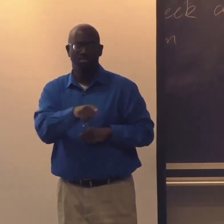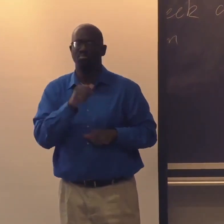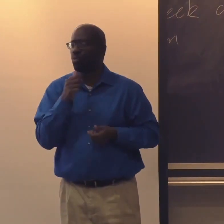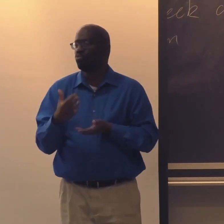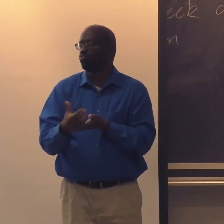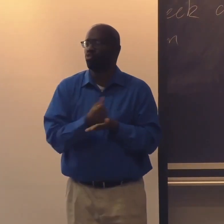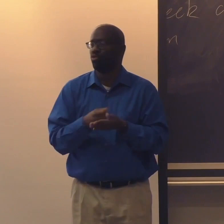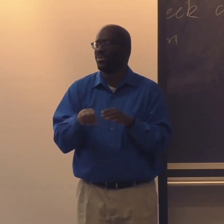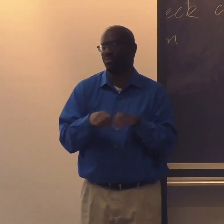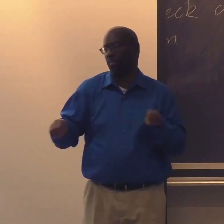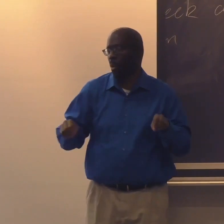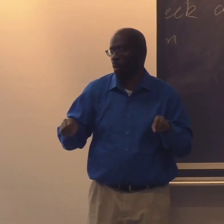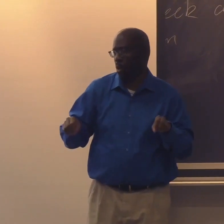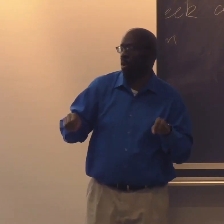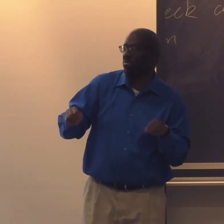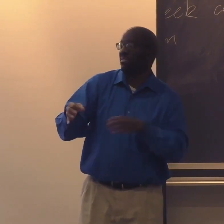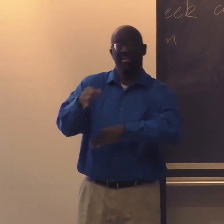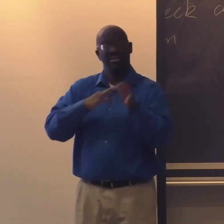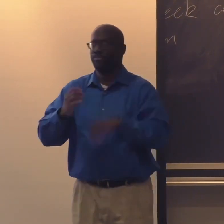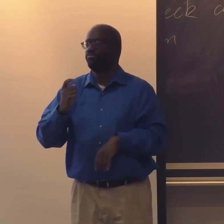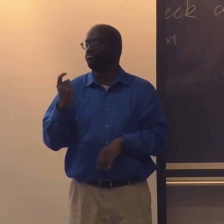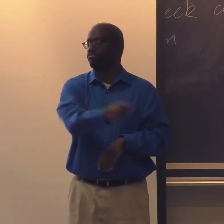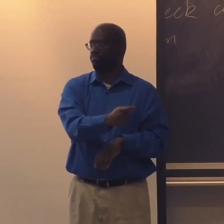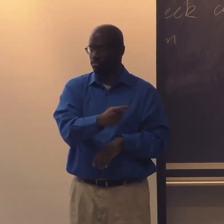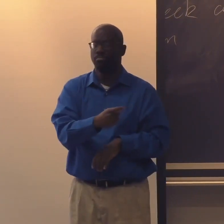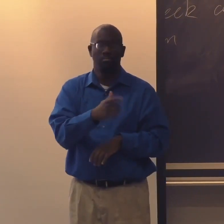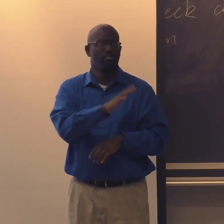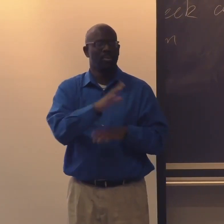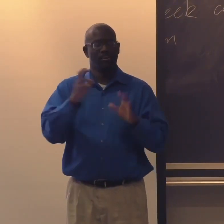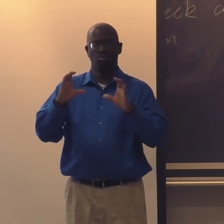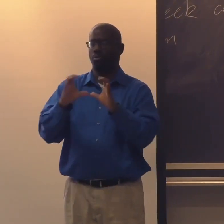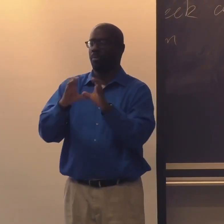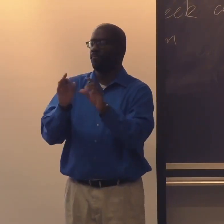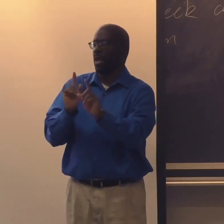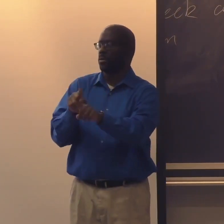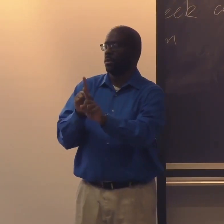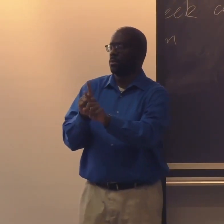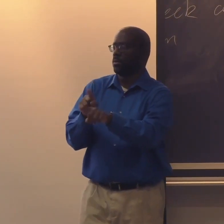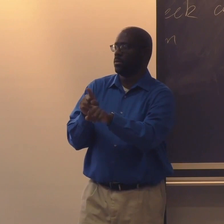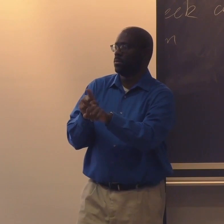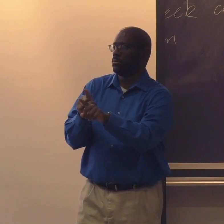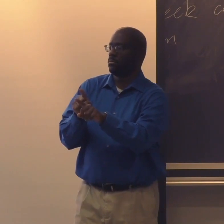So the administrator of the school at that time had decided that the Black students were not going to be given diplomas.